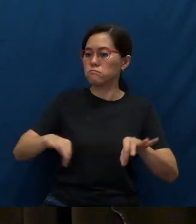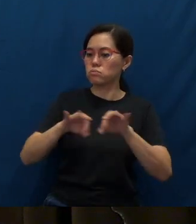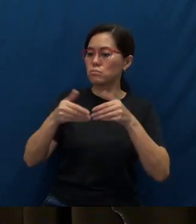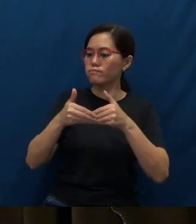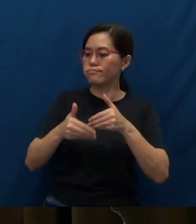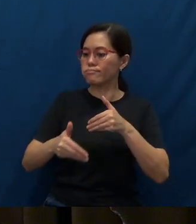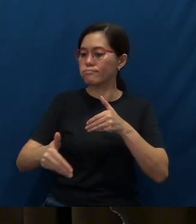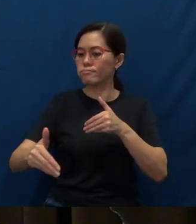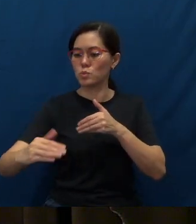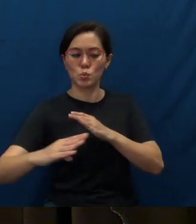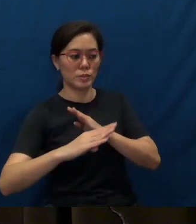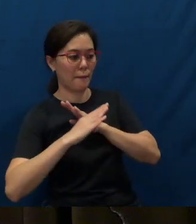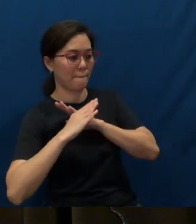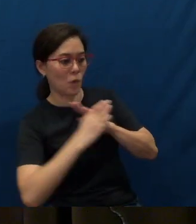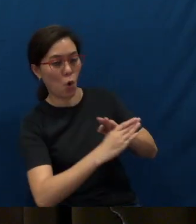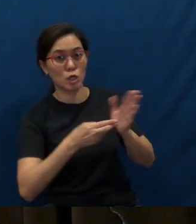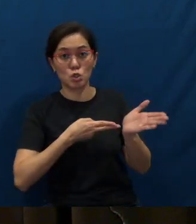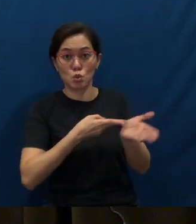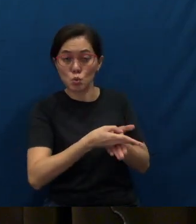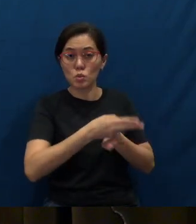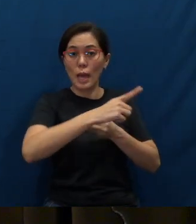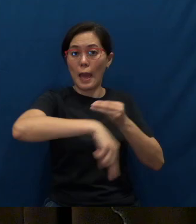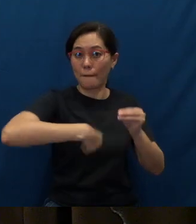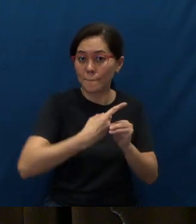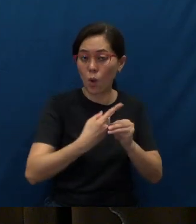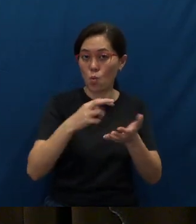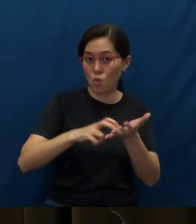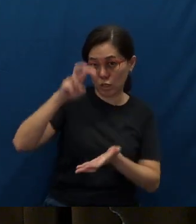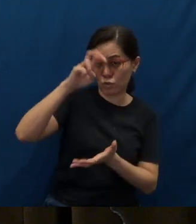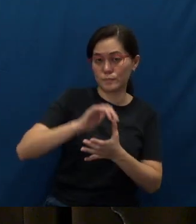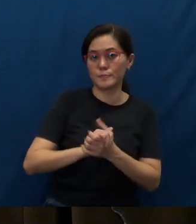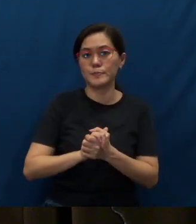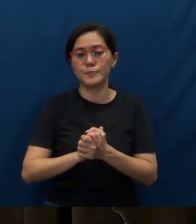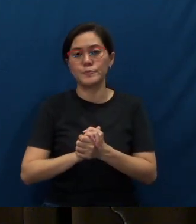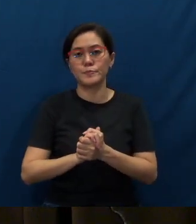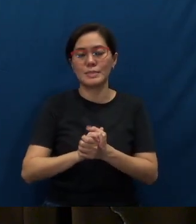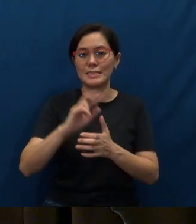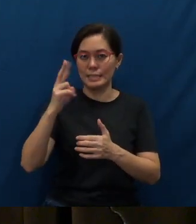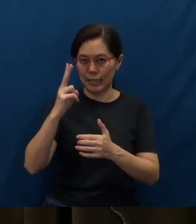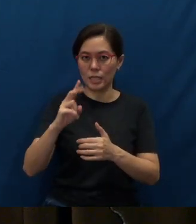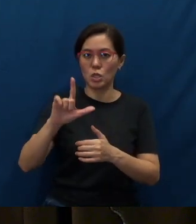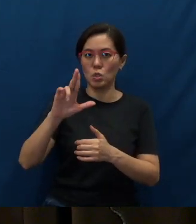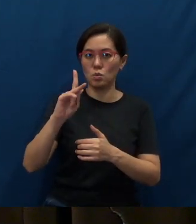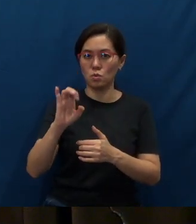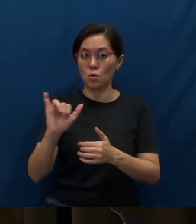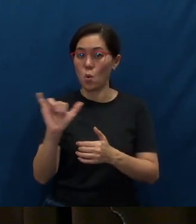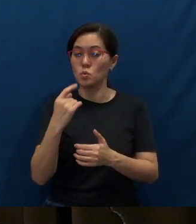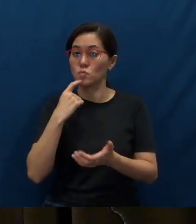in defending the truth about the resurrection. Secondly, Luke also tells us that in those 40 days,